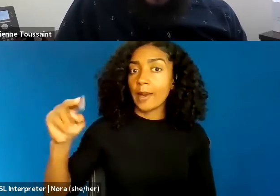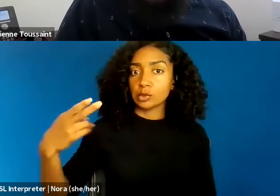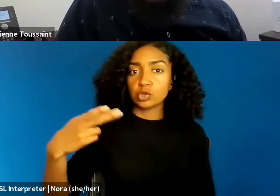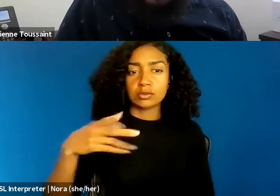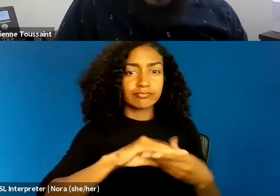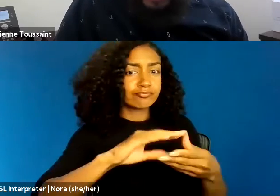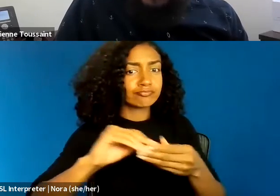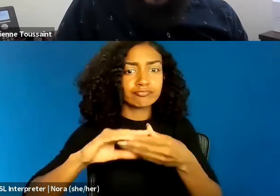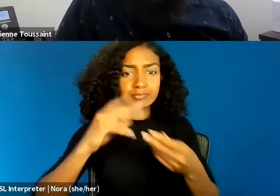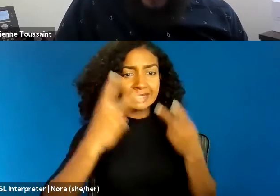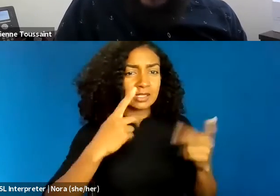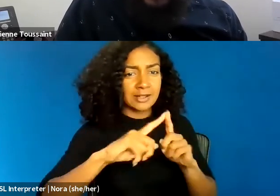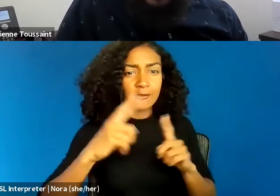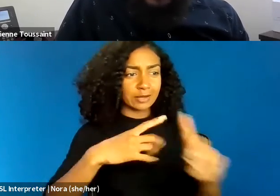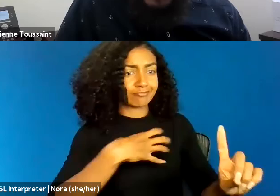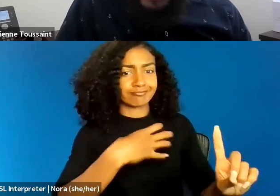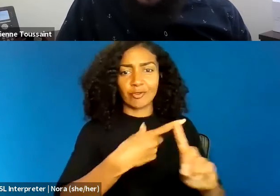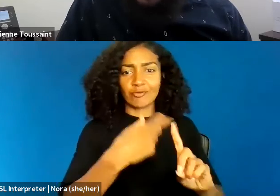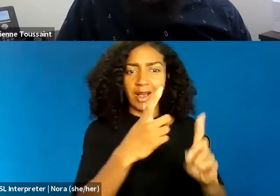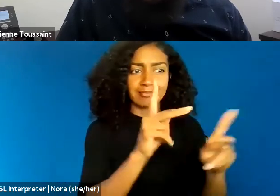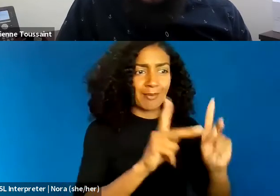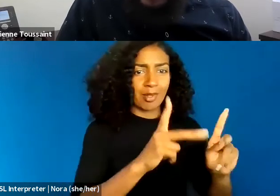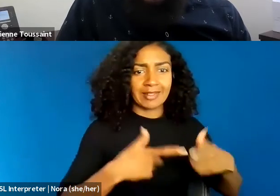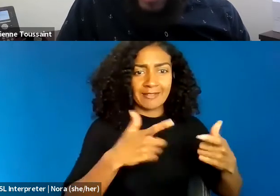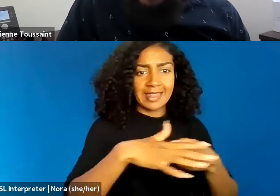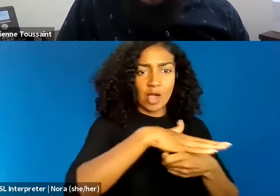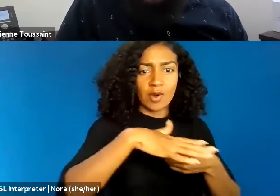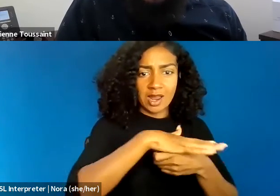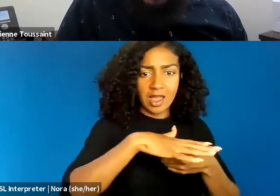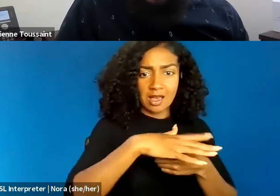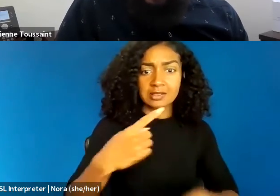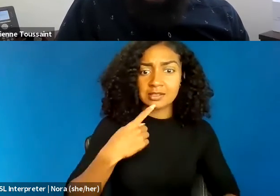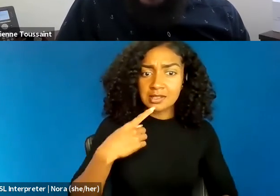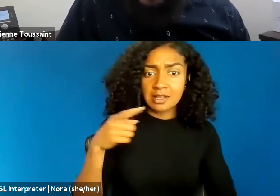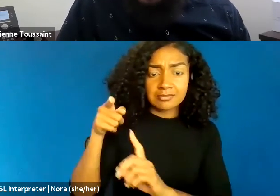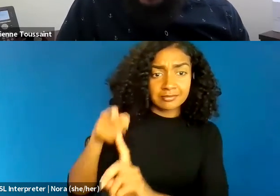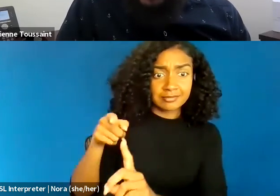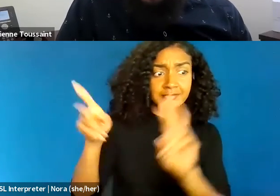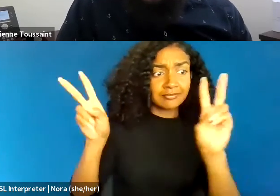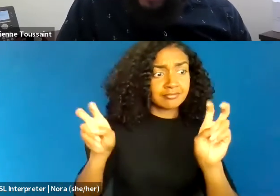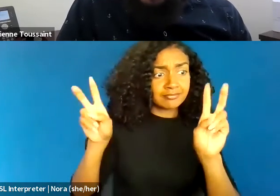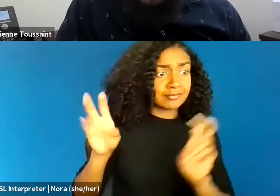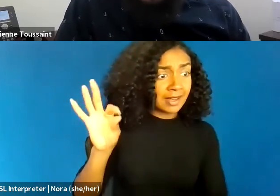a quote, God damned racketeer, and a quote, damned fascist, end quote, Chaplinsky was arrested